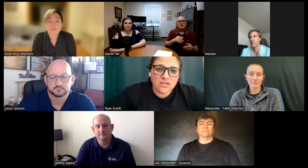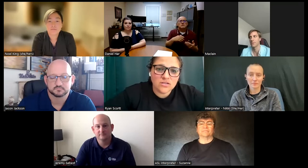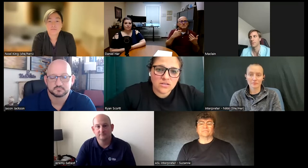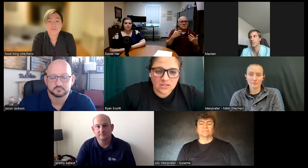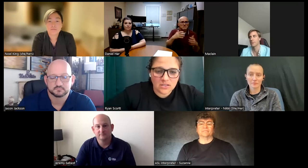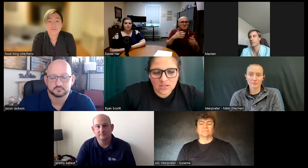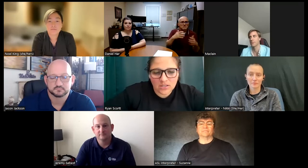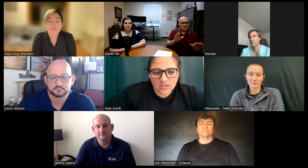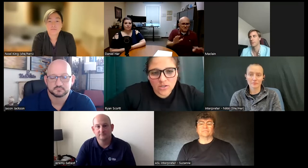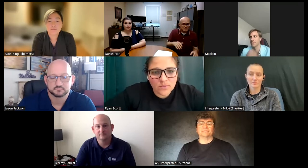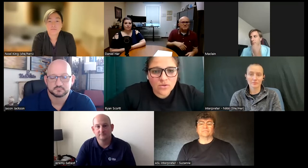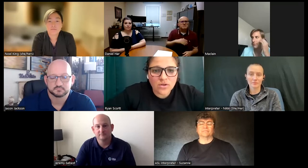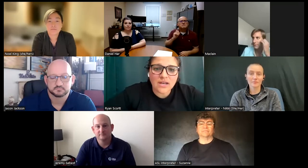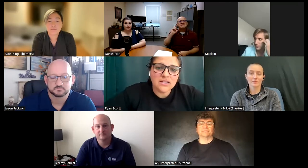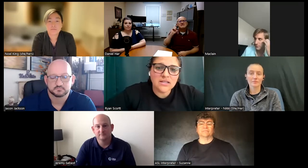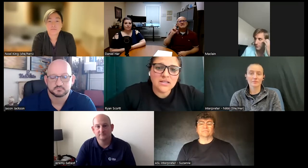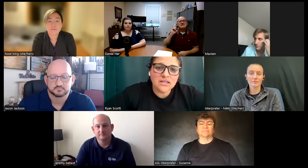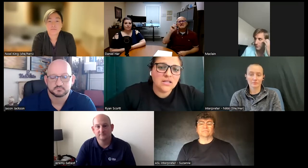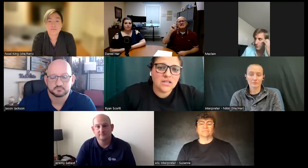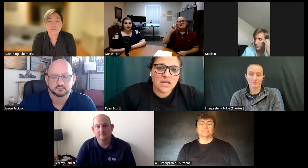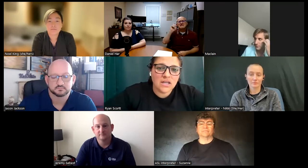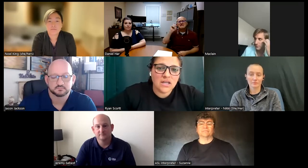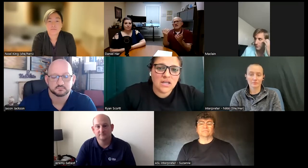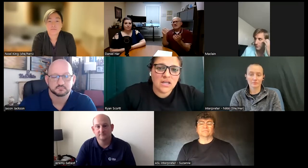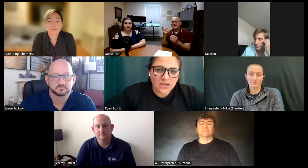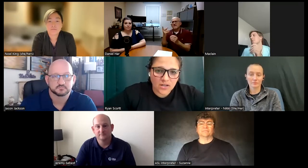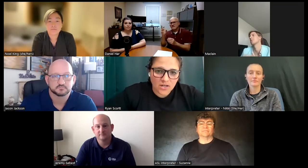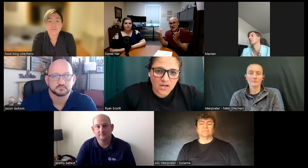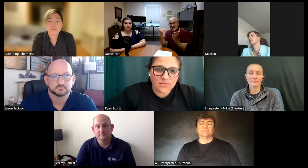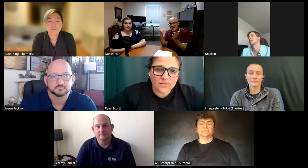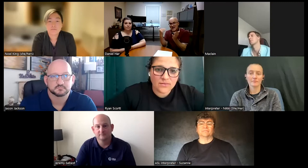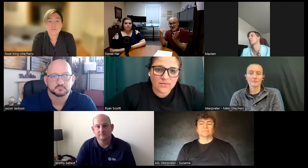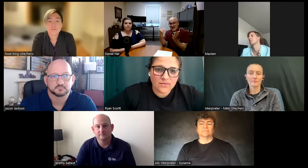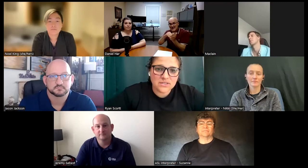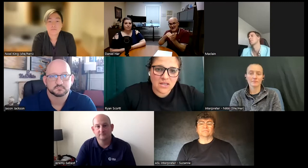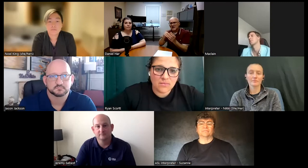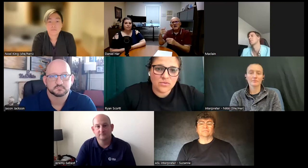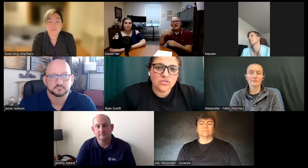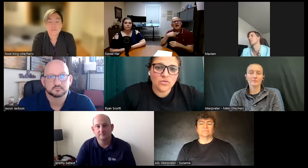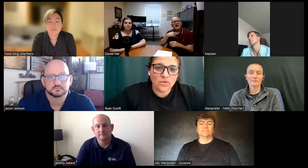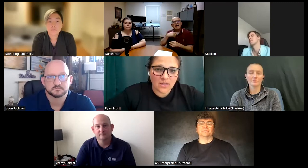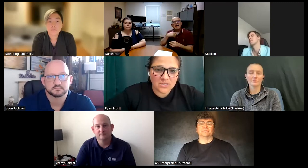the computer that I needed and later I was able to come to vocational rehab